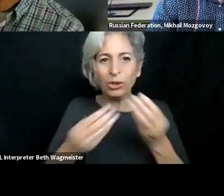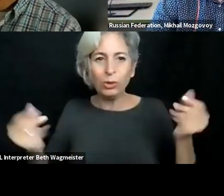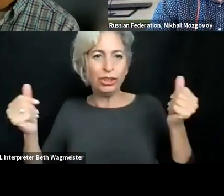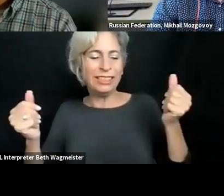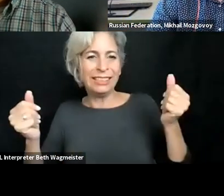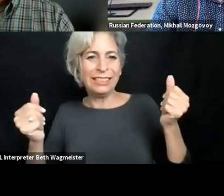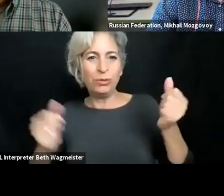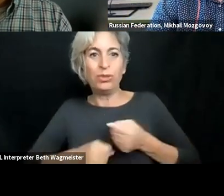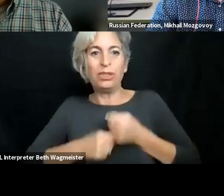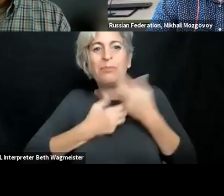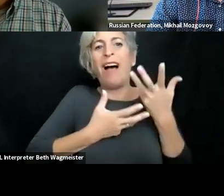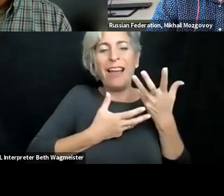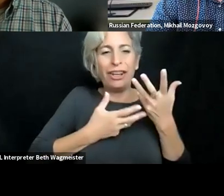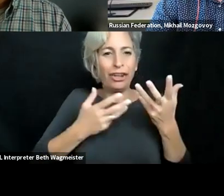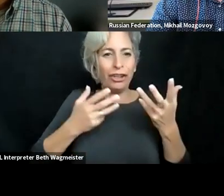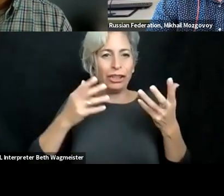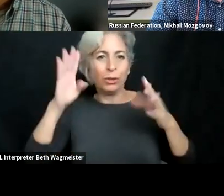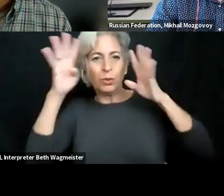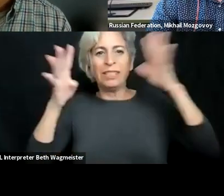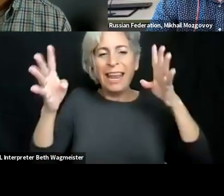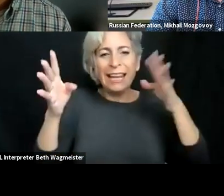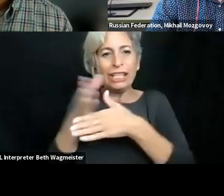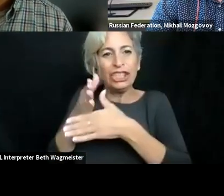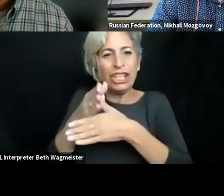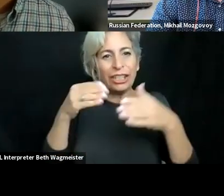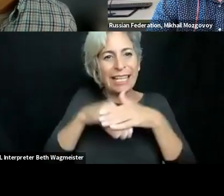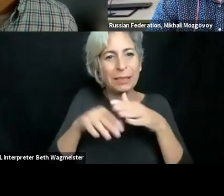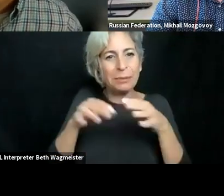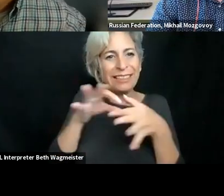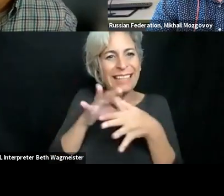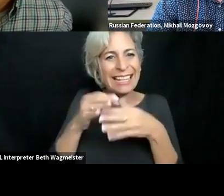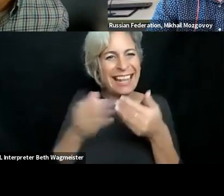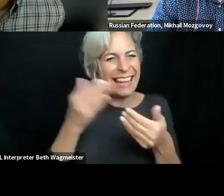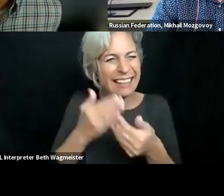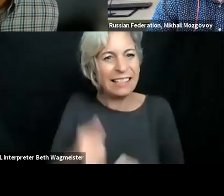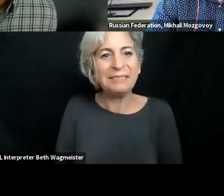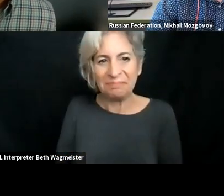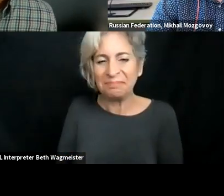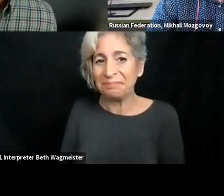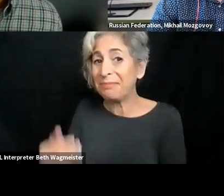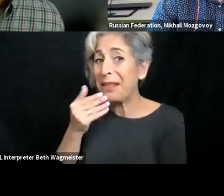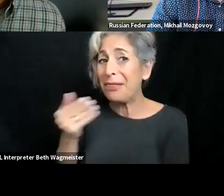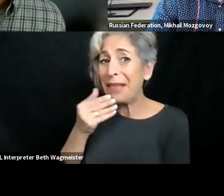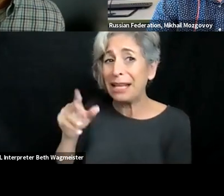I hope we continue to find partners and developers and solutions that can help our inspiring researchers create and share accessible content easily.